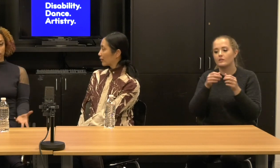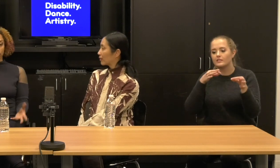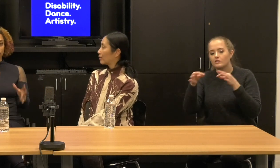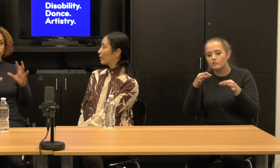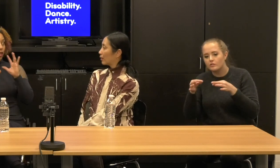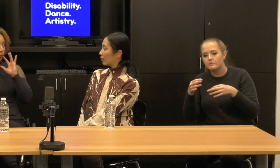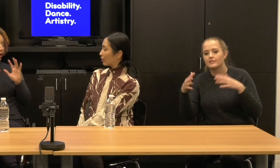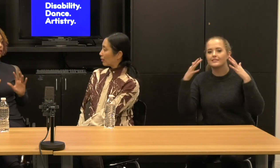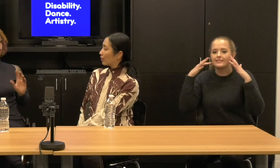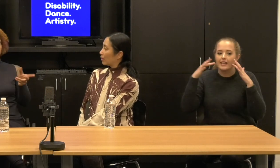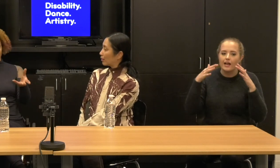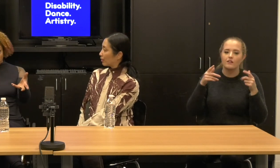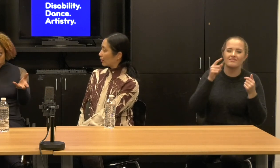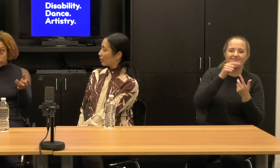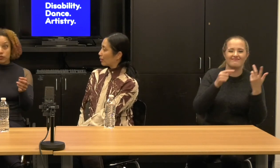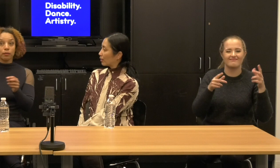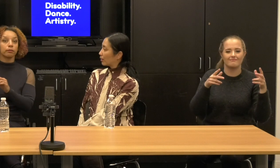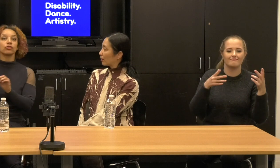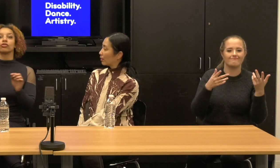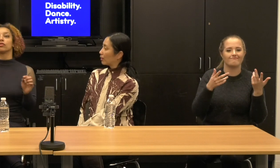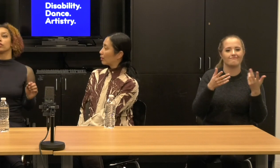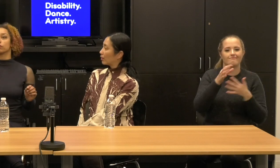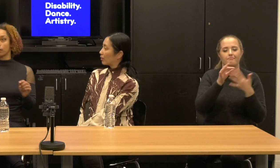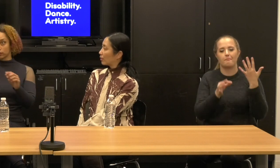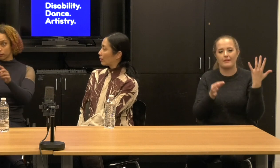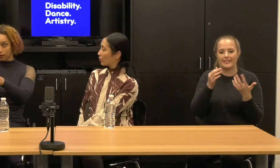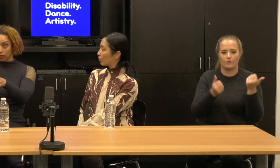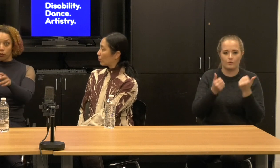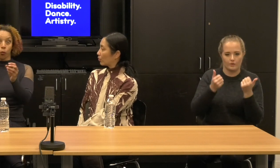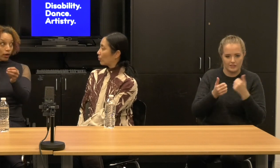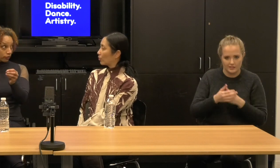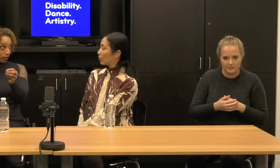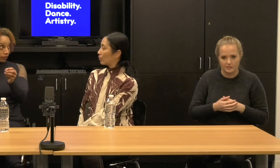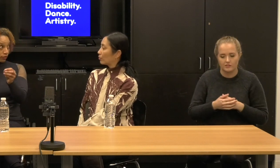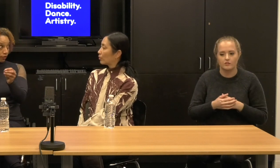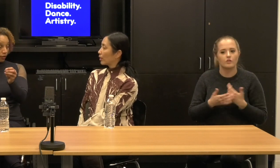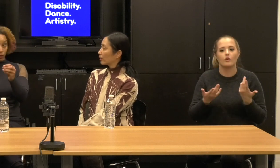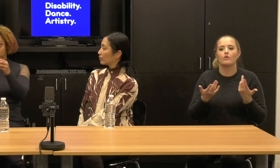So in the same way that a sighted audience member chooses whether to follow one dancer